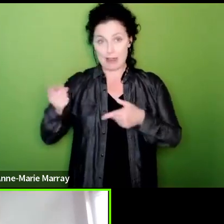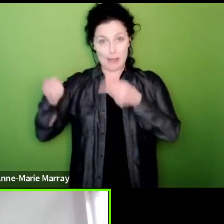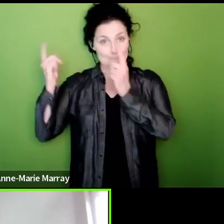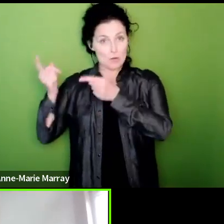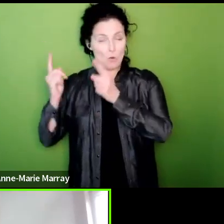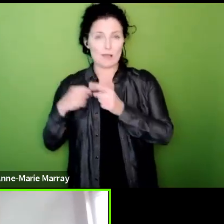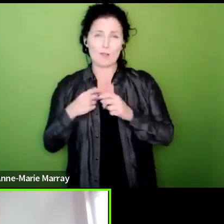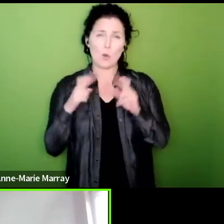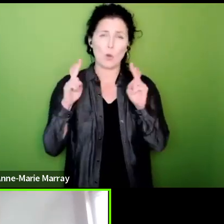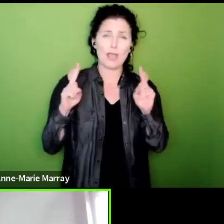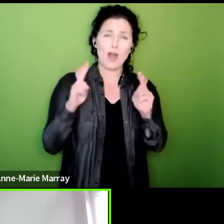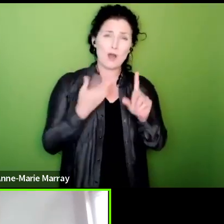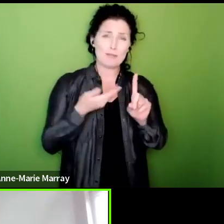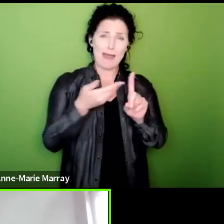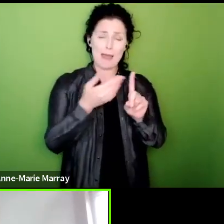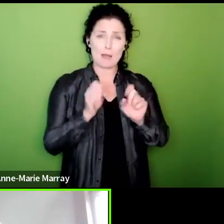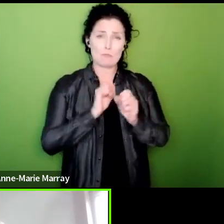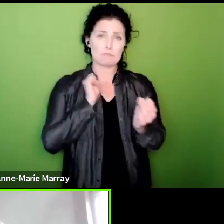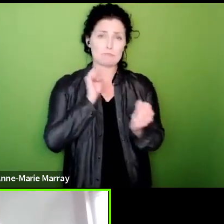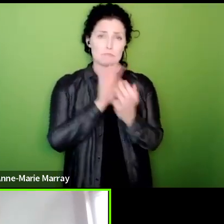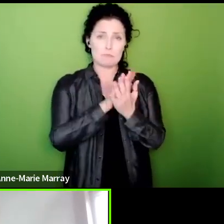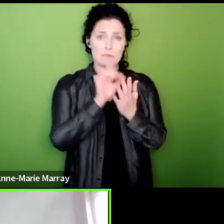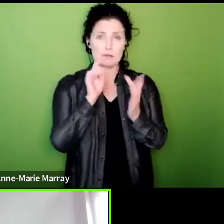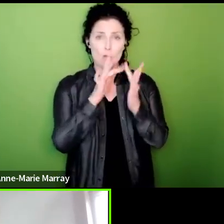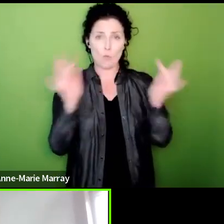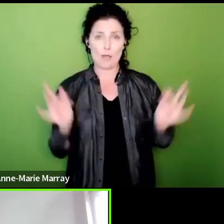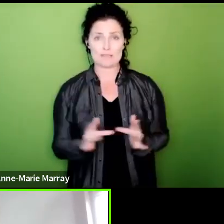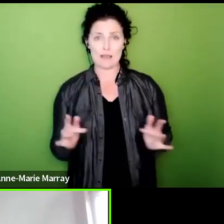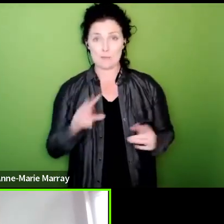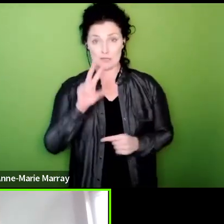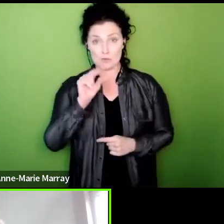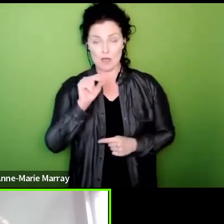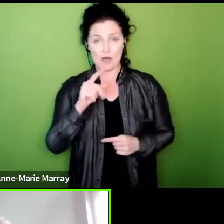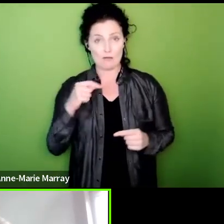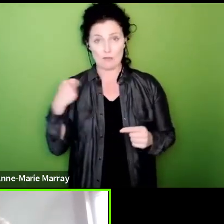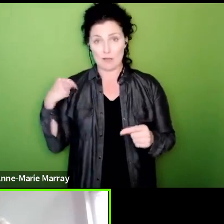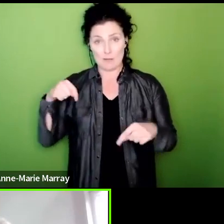website by 12 o'clock and as the morning has progressed It's just become clear that that's